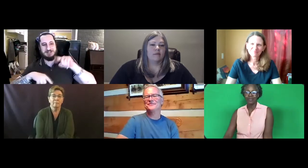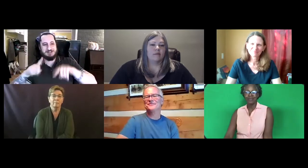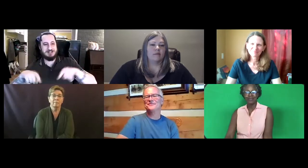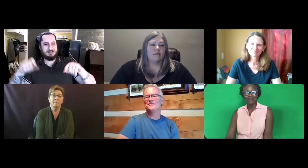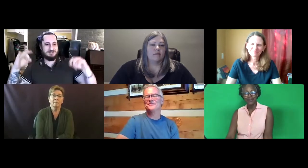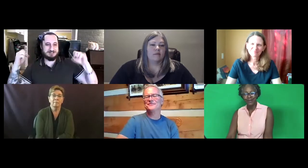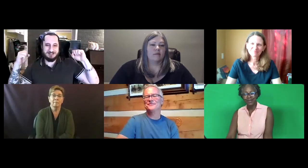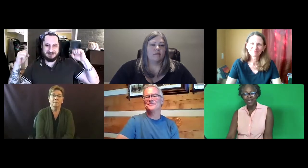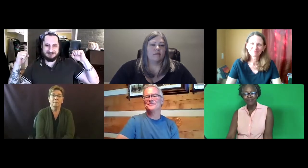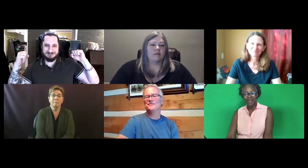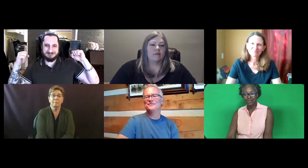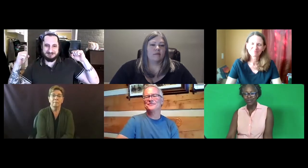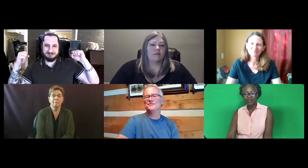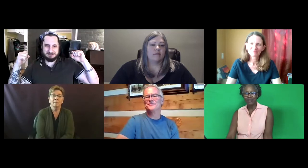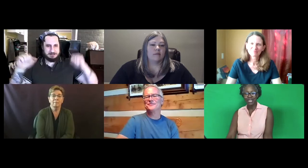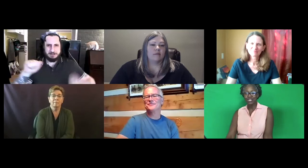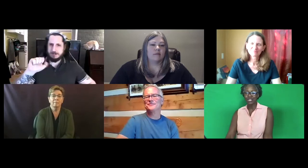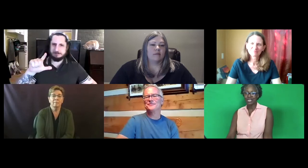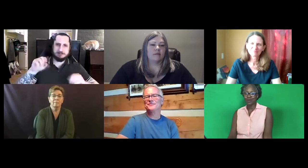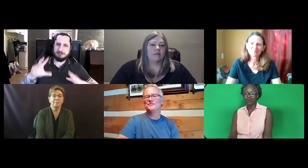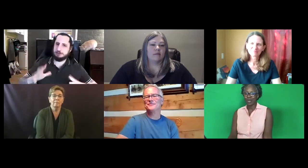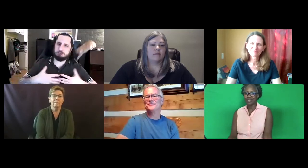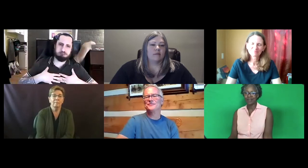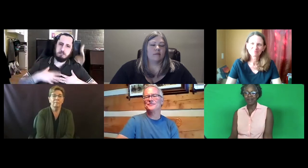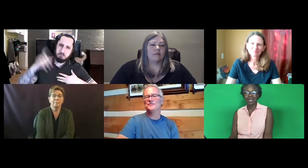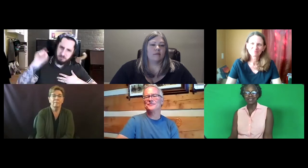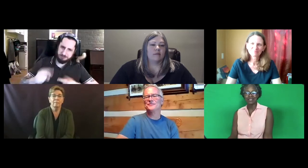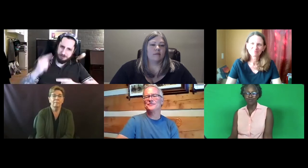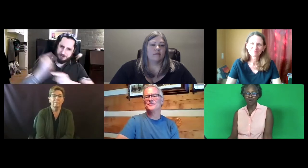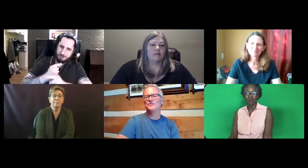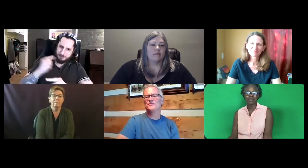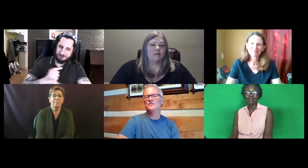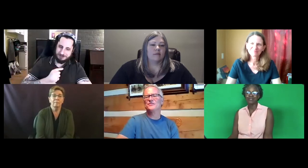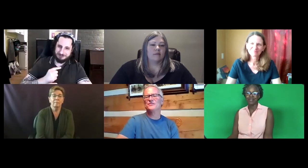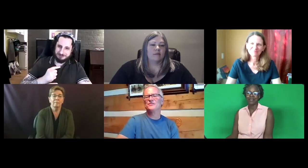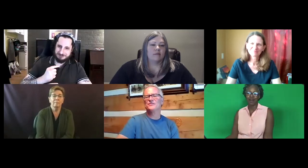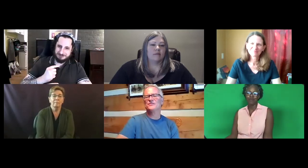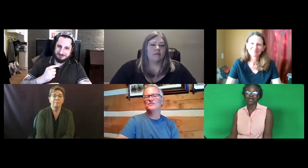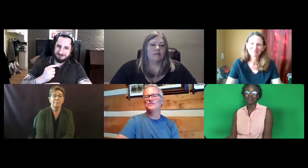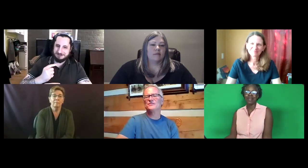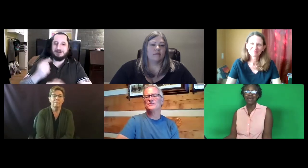No, we have natural variation in the way that our hands form letters of the alphabet in